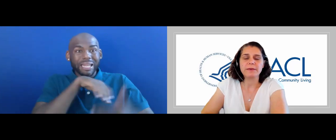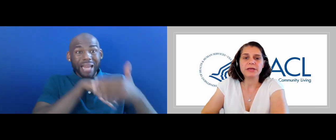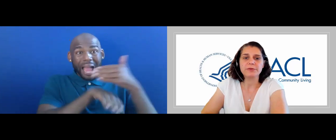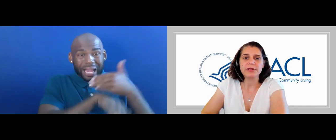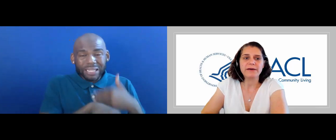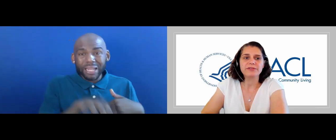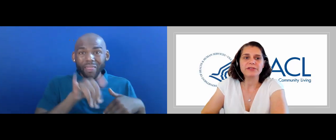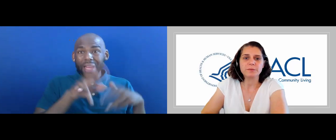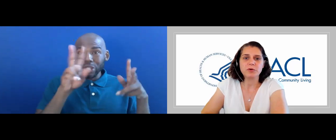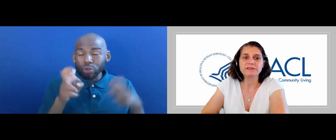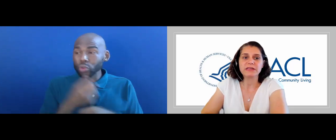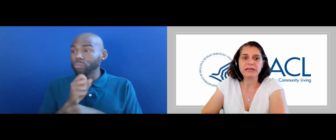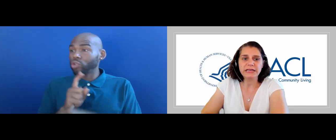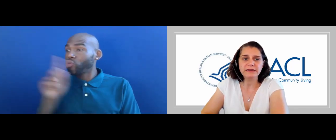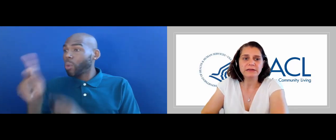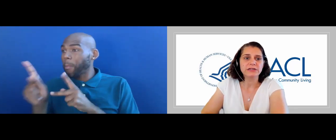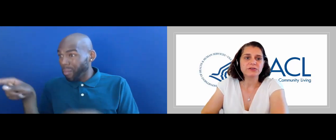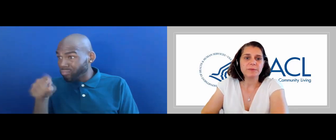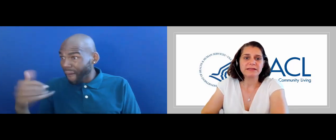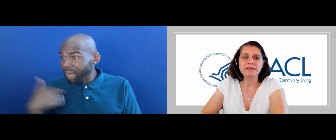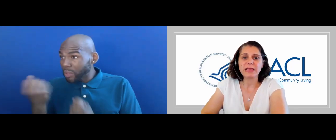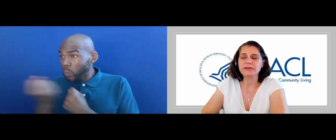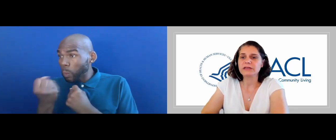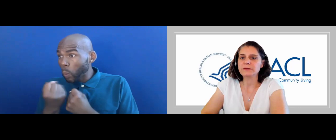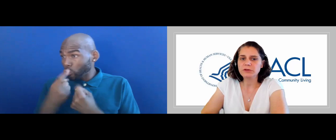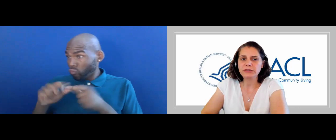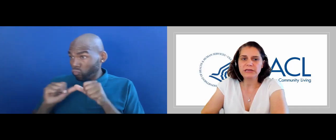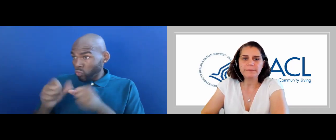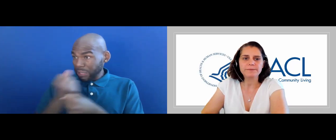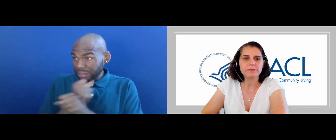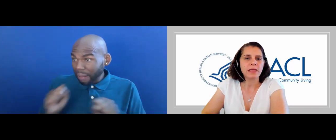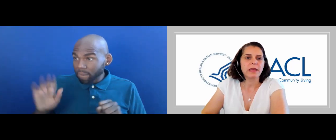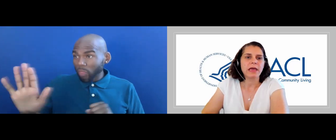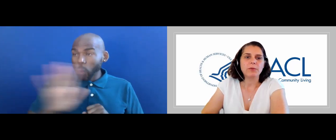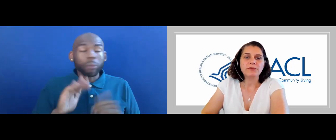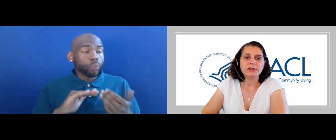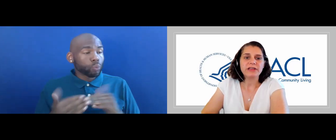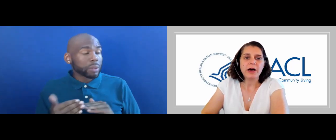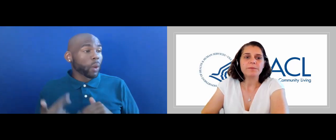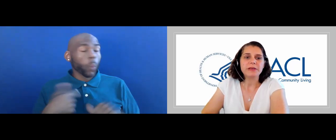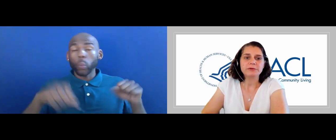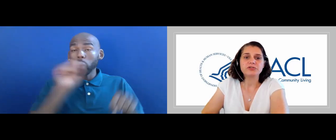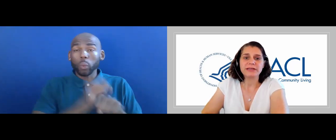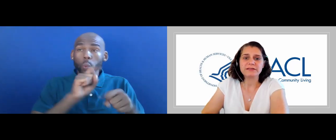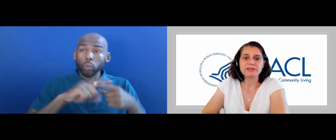THAT PEOPLE HAVE THE SUPPORTS THEY NEED TO REMAIN SAFE IN THE COMMUNITY, AND WE HAVE WORKED TO HELP PEOPLE TRANSITION